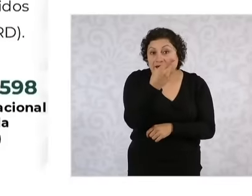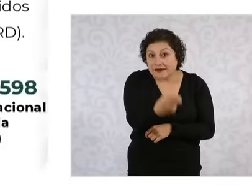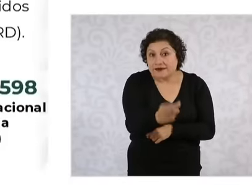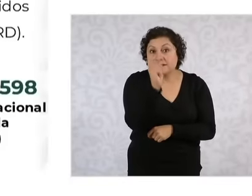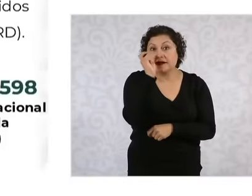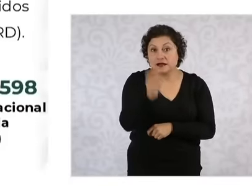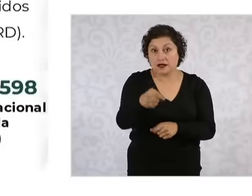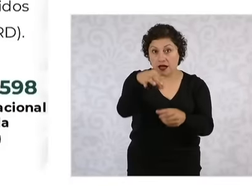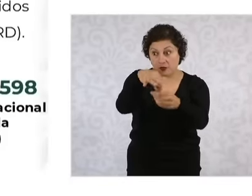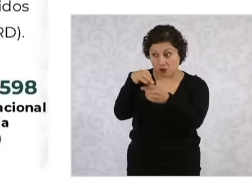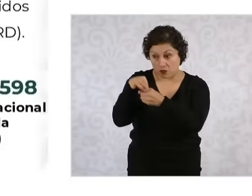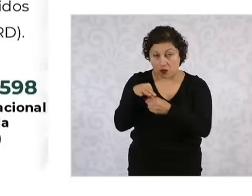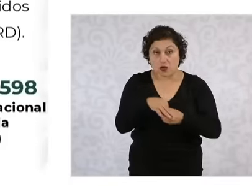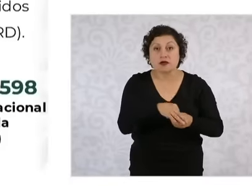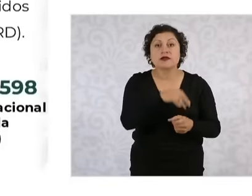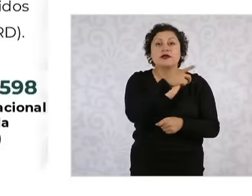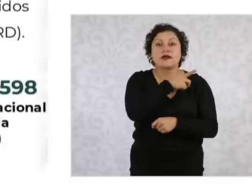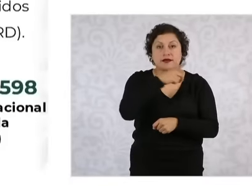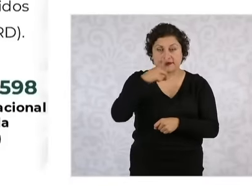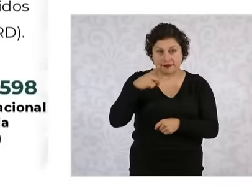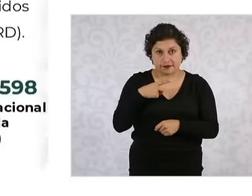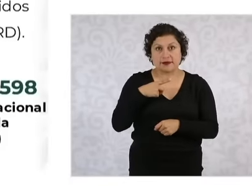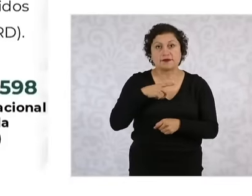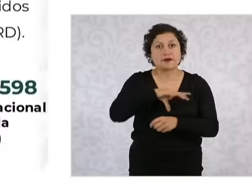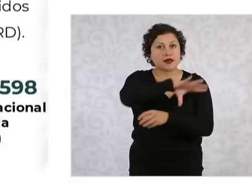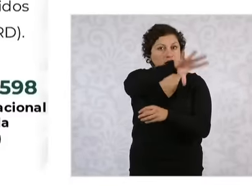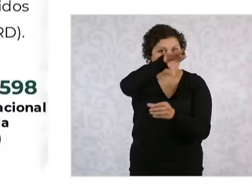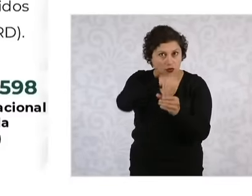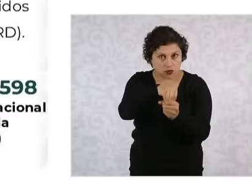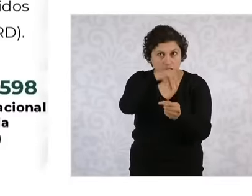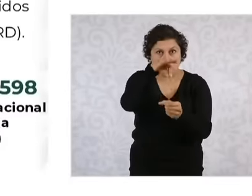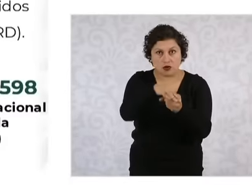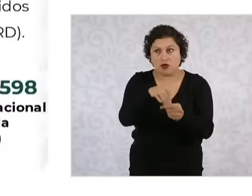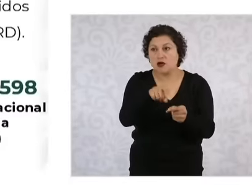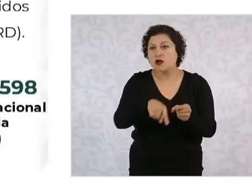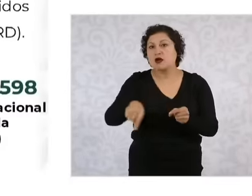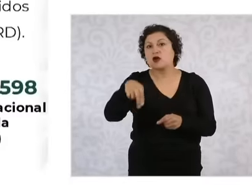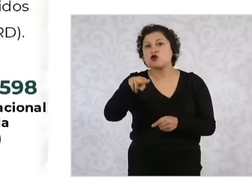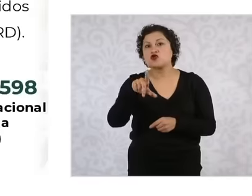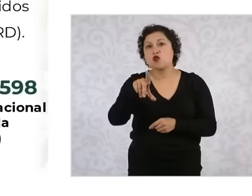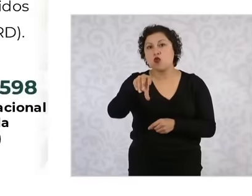the null votes of the unregistered candidacies,